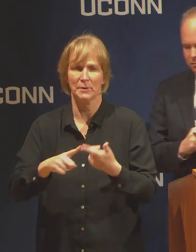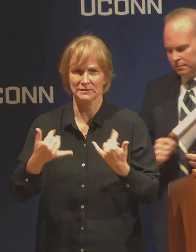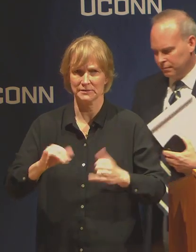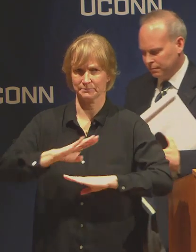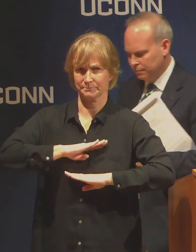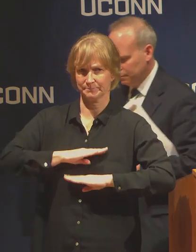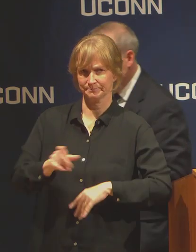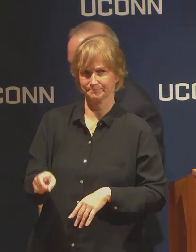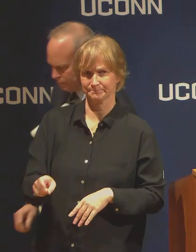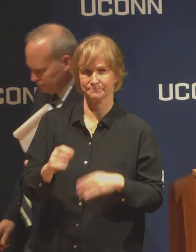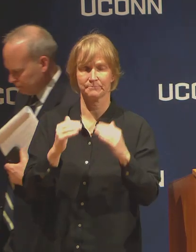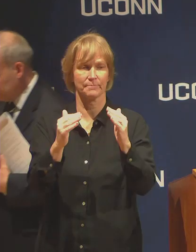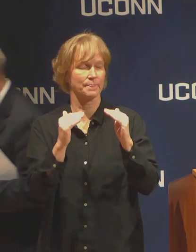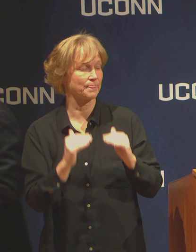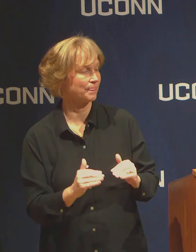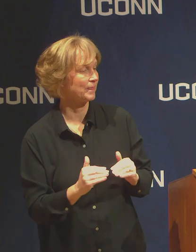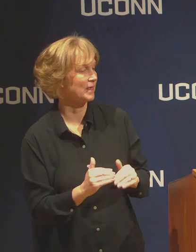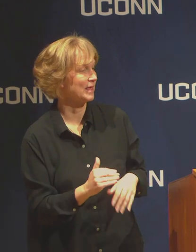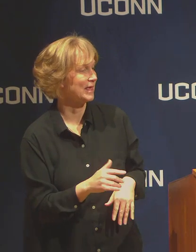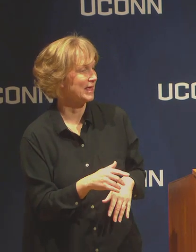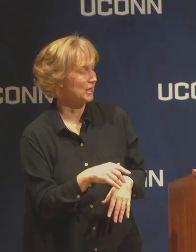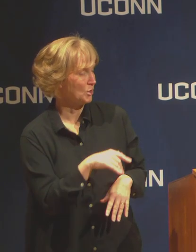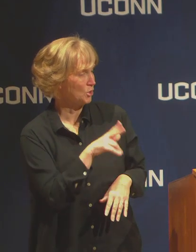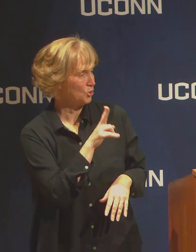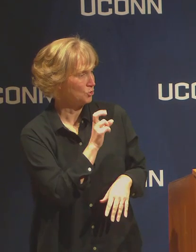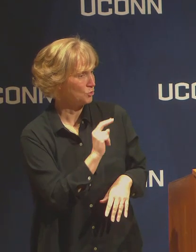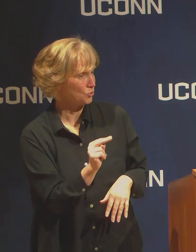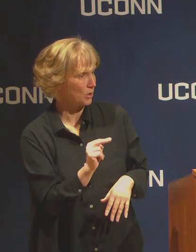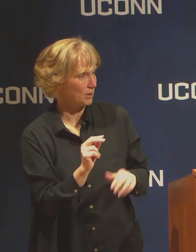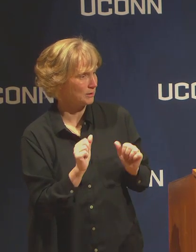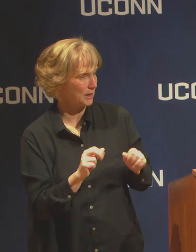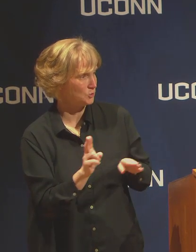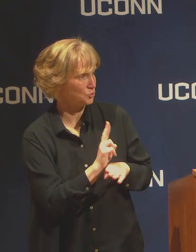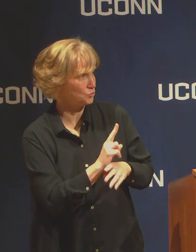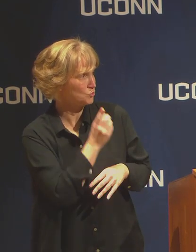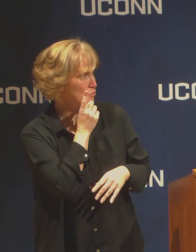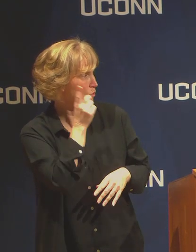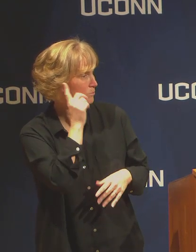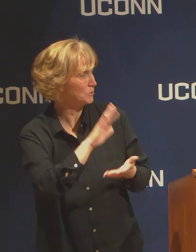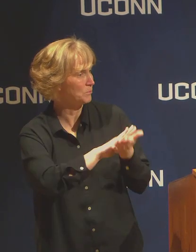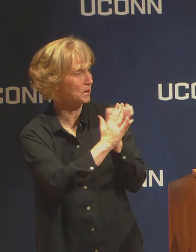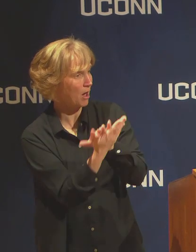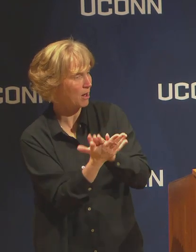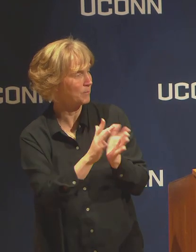recent news reports. Is UCONN able to use dorms as medical facilities?